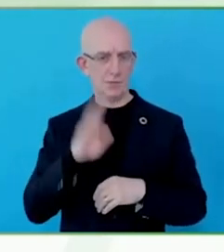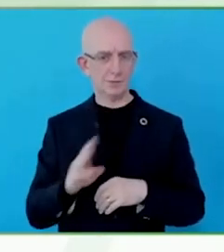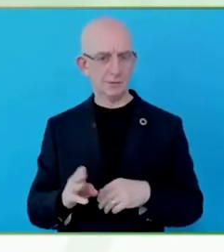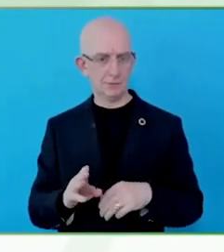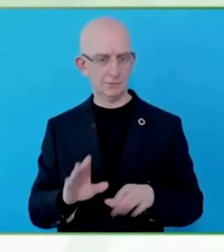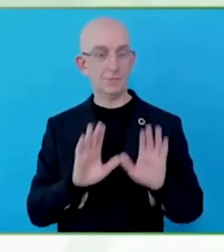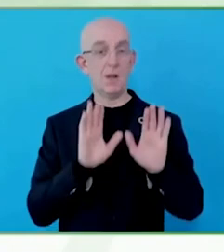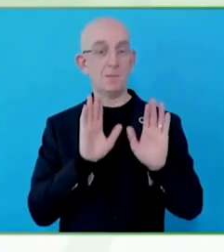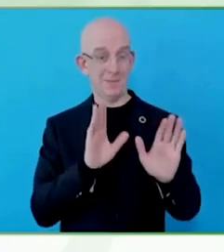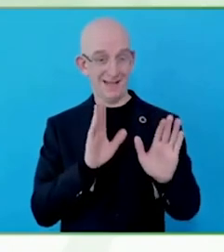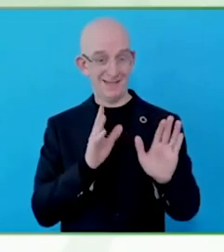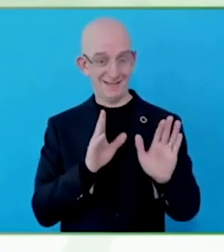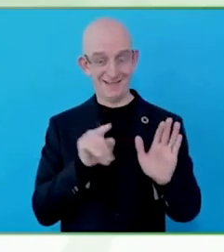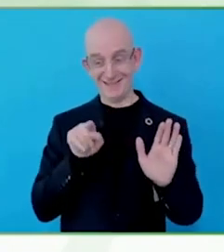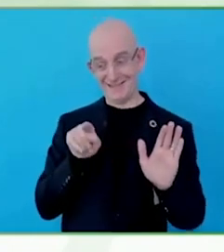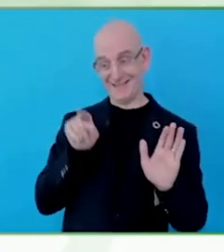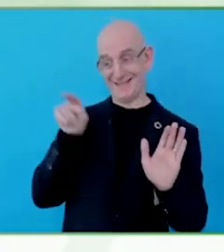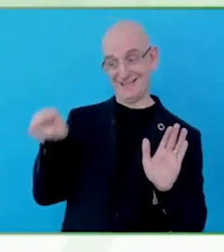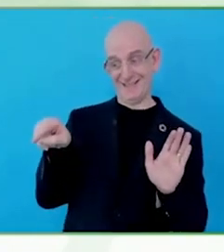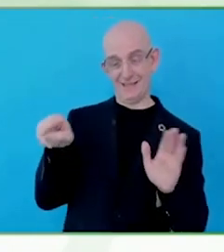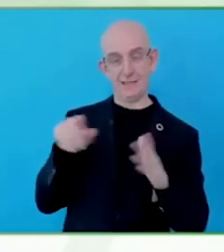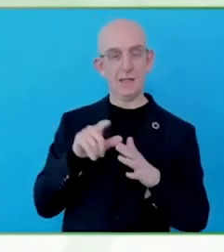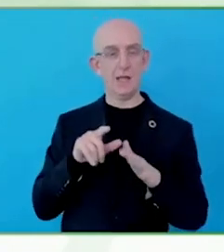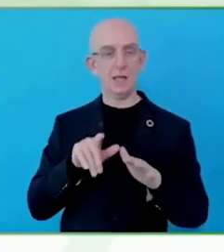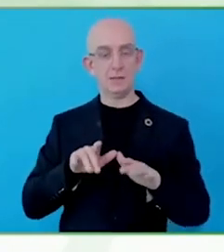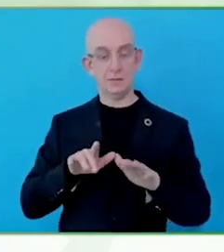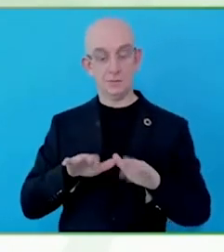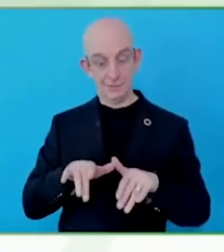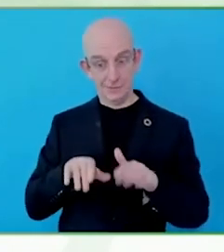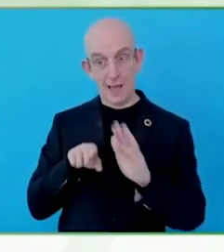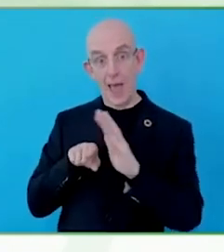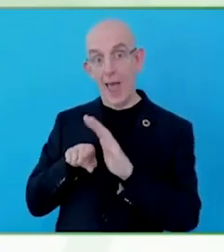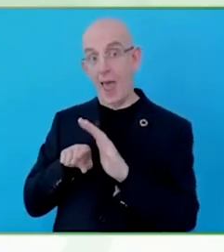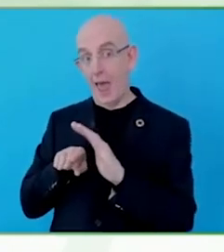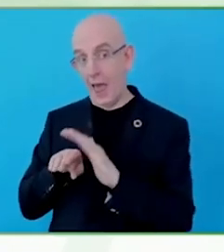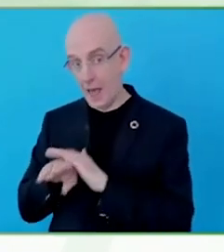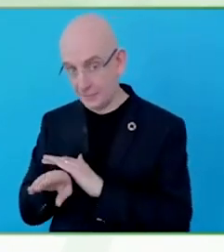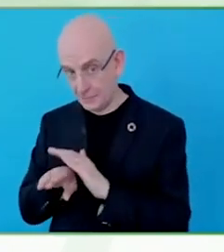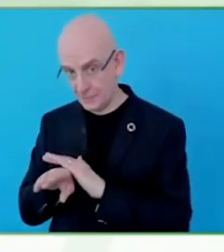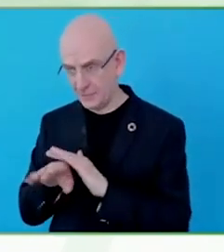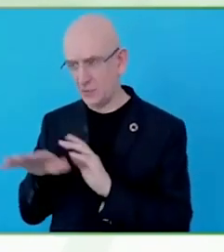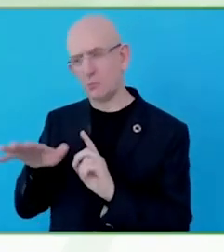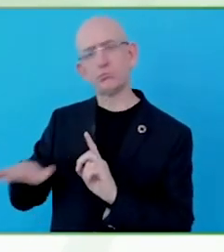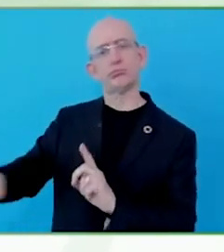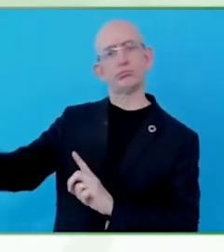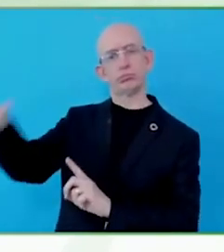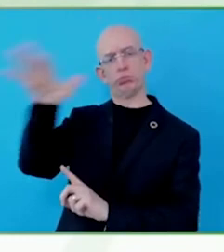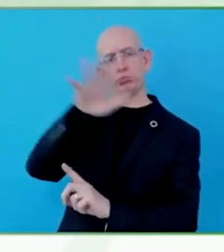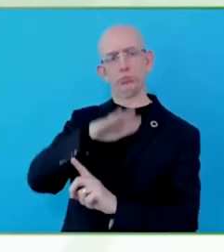So, the role of the company is very important.